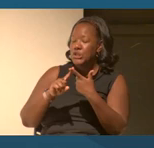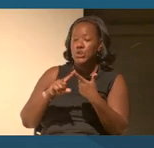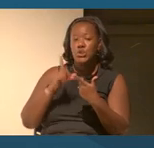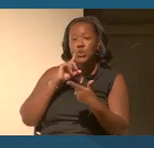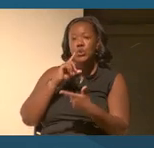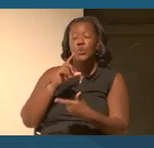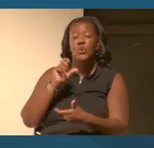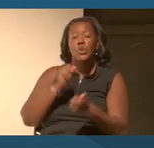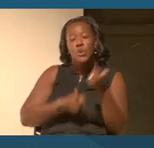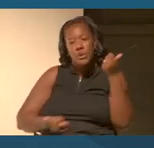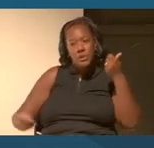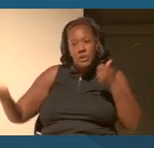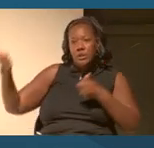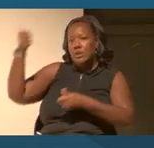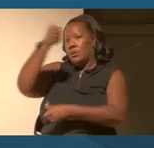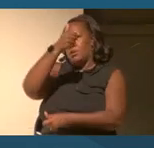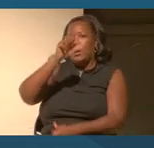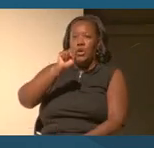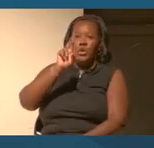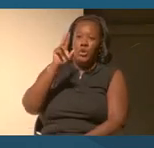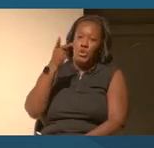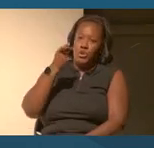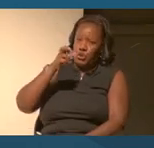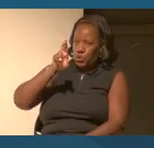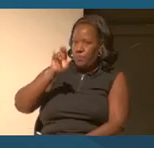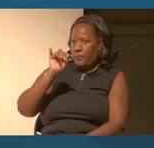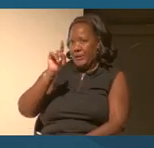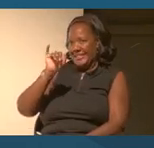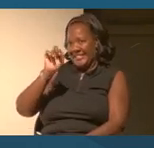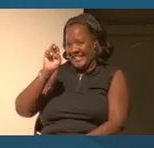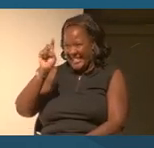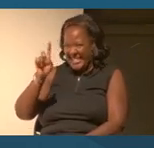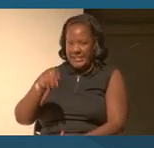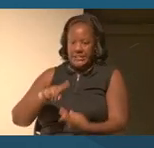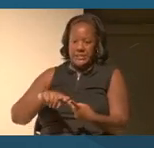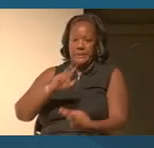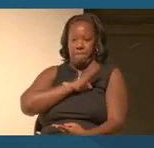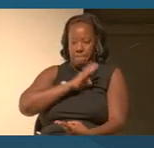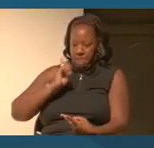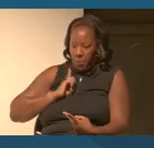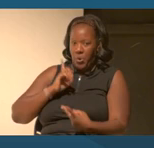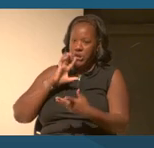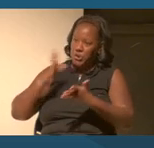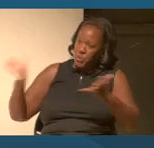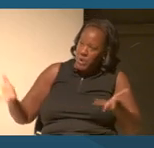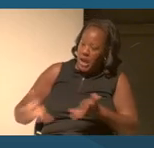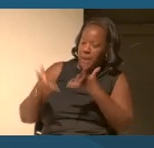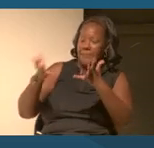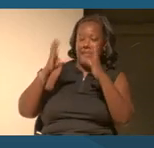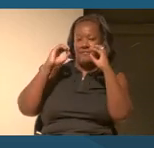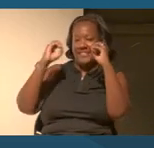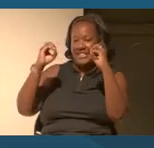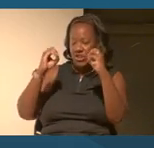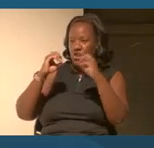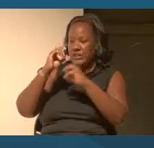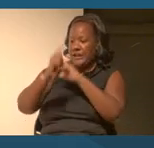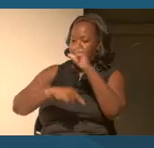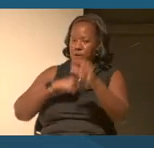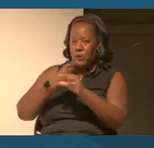and boards to uplift teaching about things like global racism in ways that parents and communities can engage with?